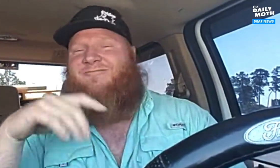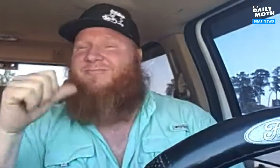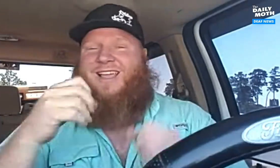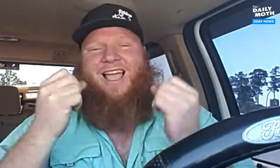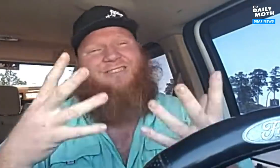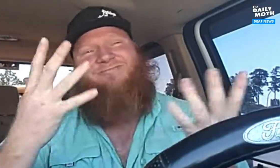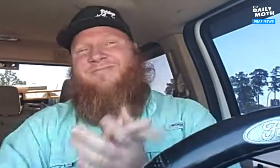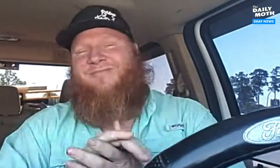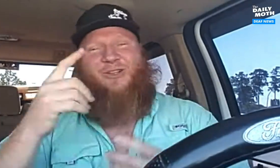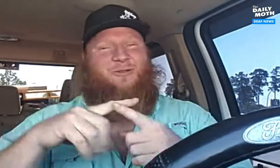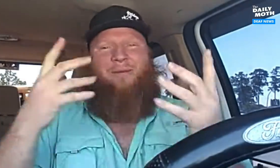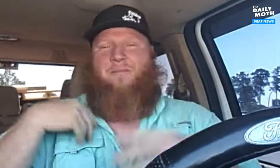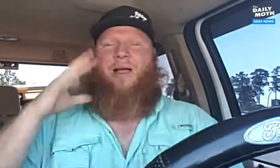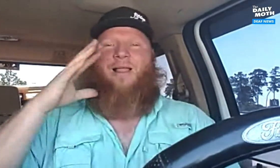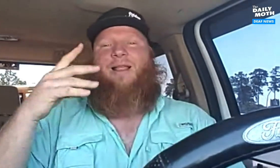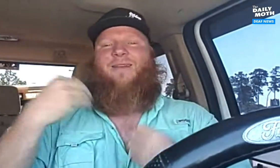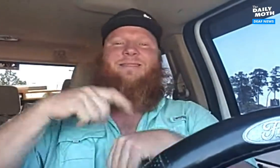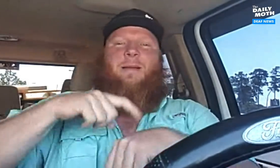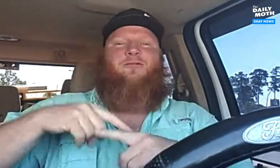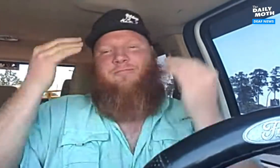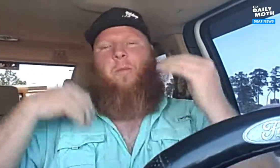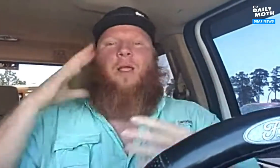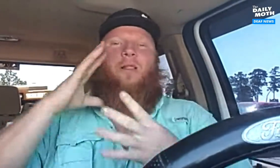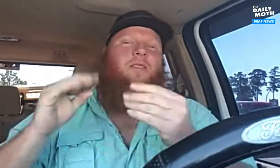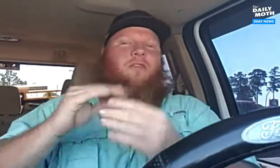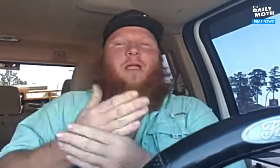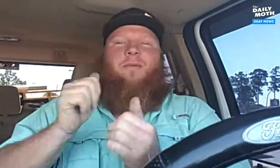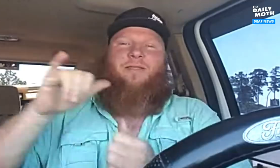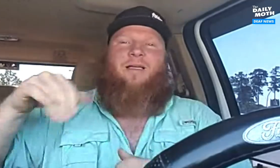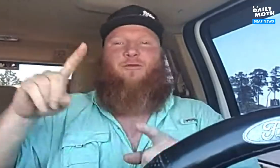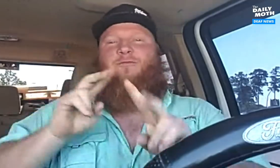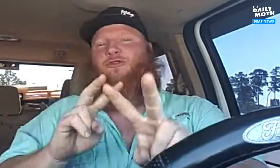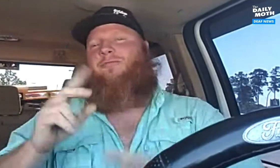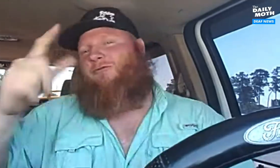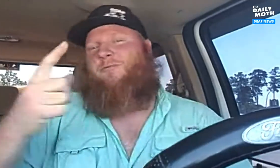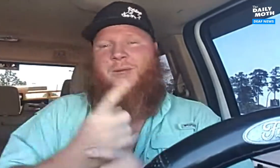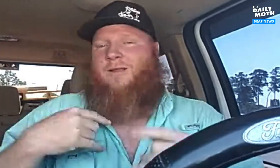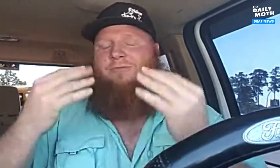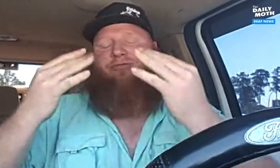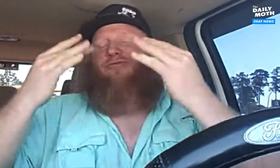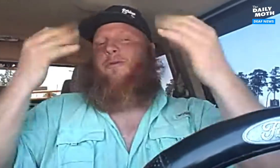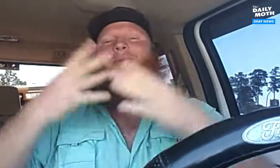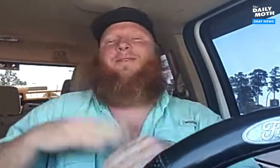Yeah, a lot of them and I'll need some time to be able to share those. Maybe after the funeral because right now,